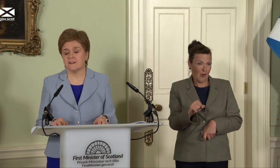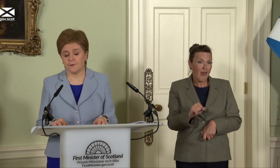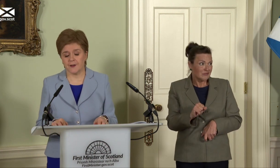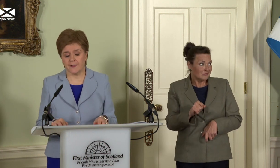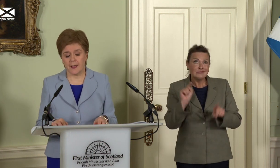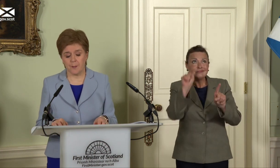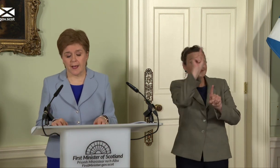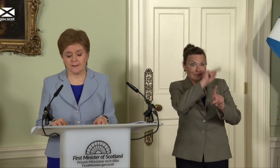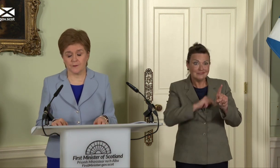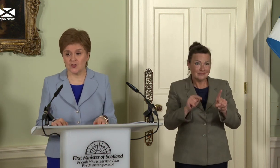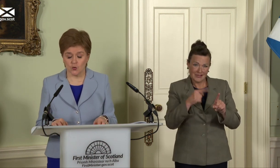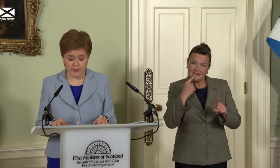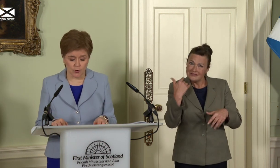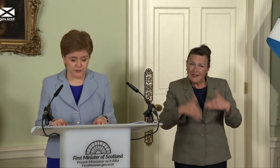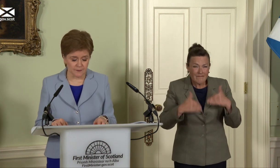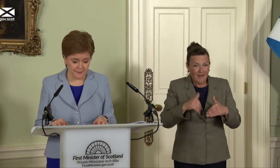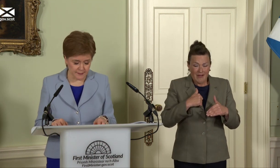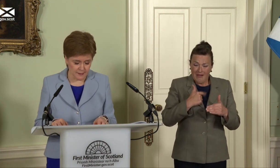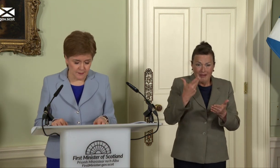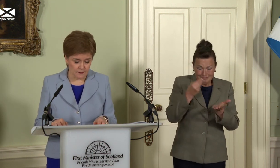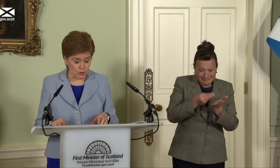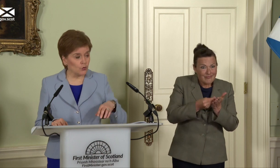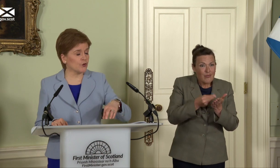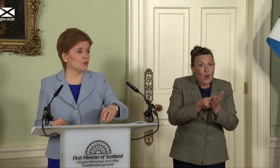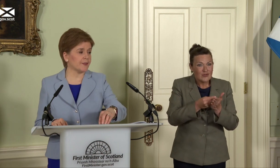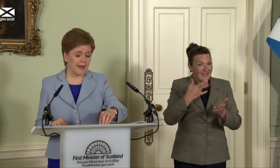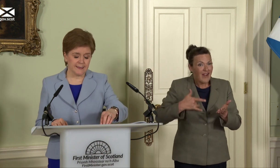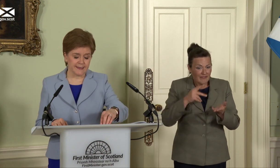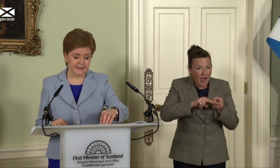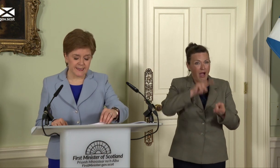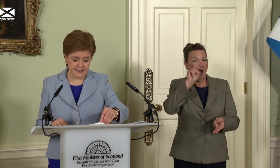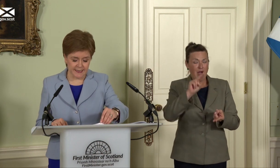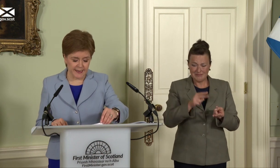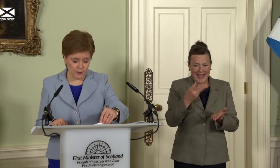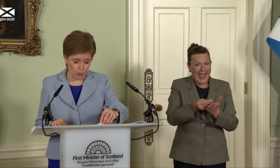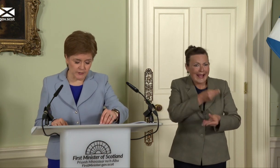suffering the impacts of the soaring cost of living, low growth and increasing inequality,